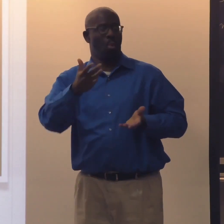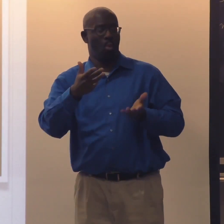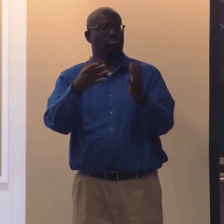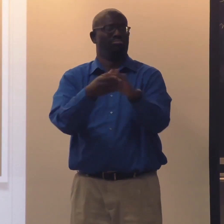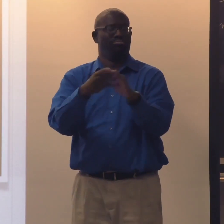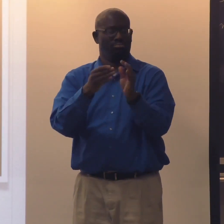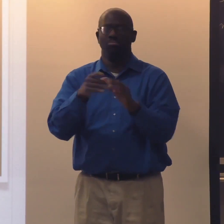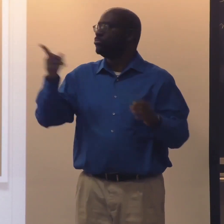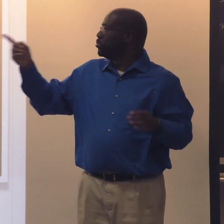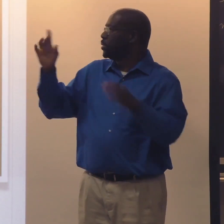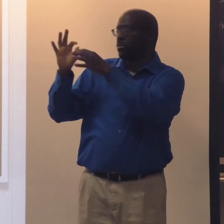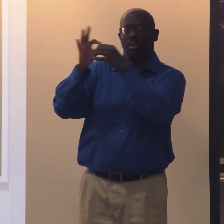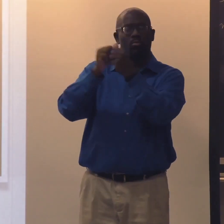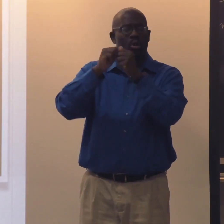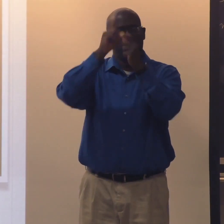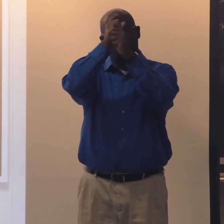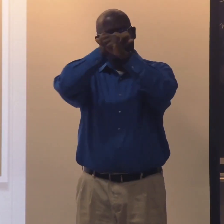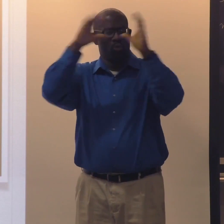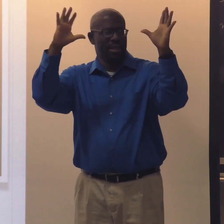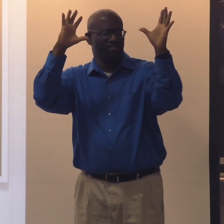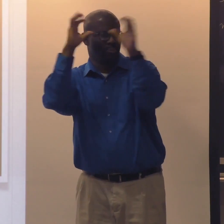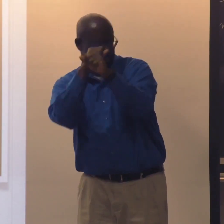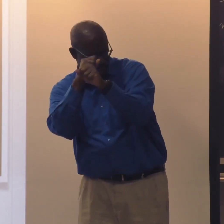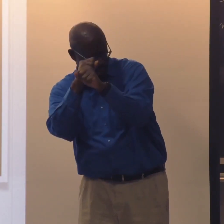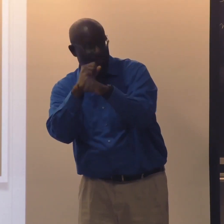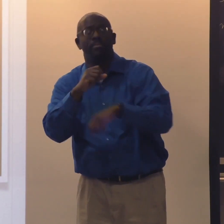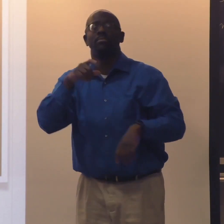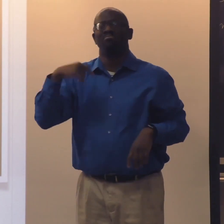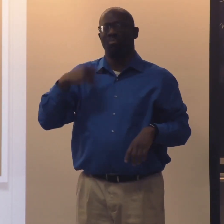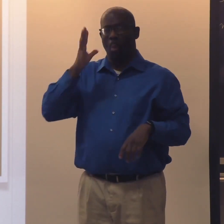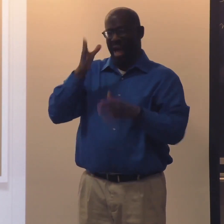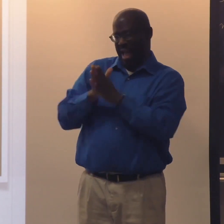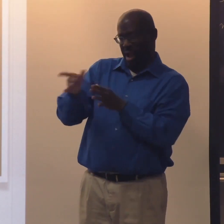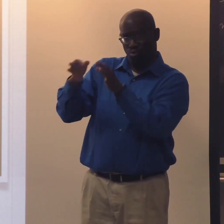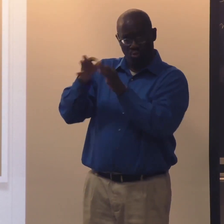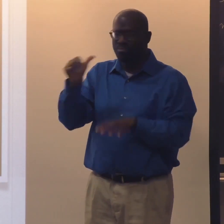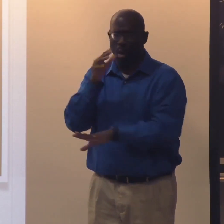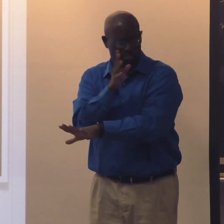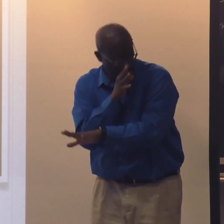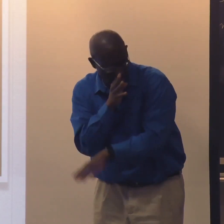And one of my poems is connected with this, "A Dream Deferred," by Langston Hughes.